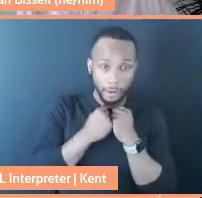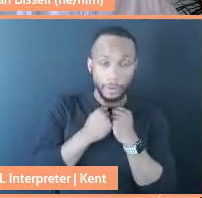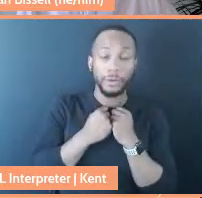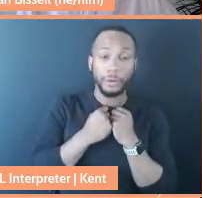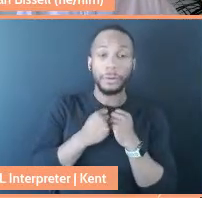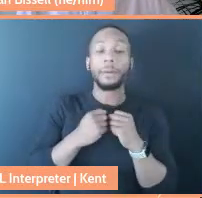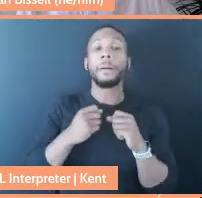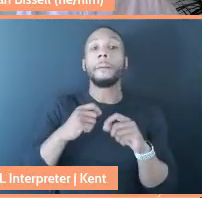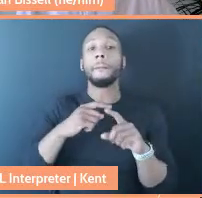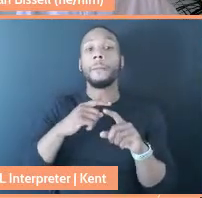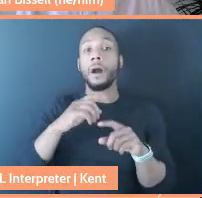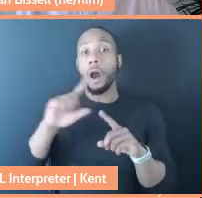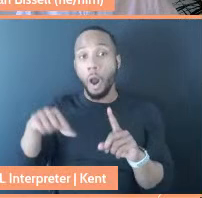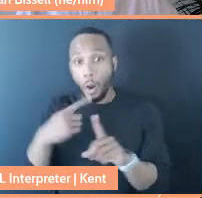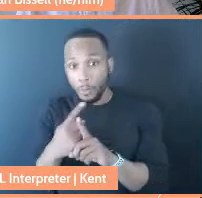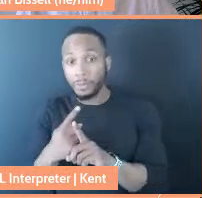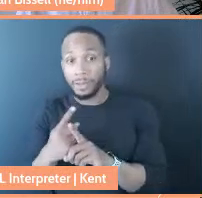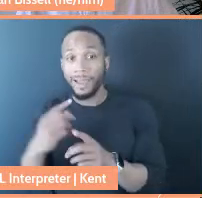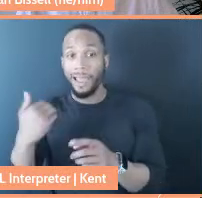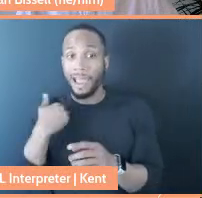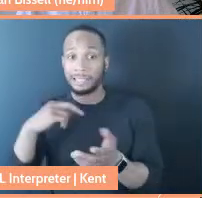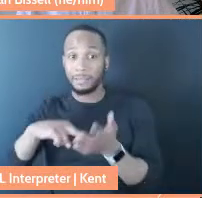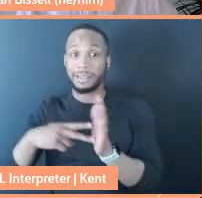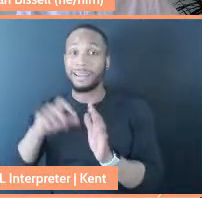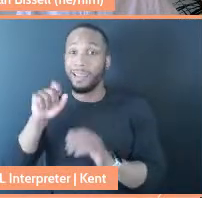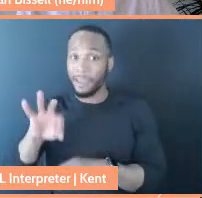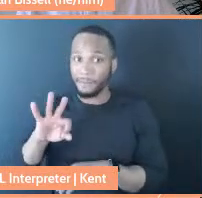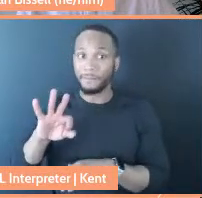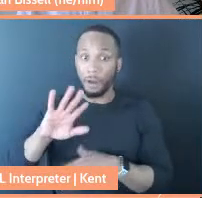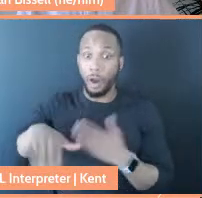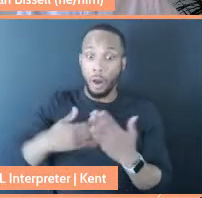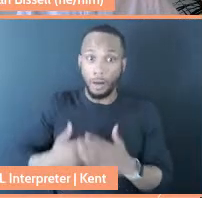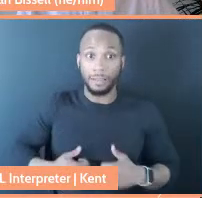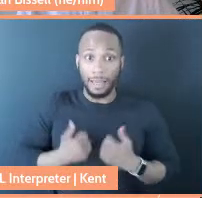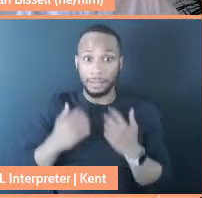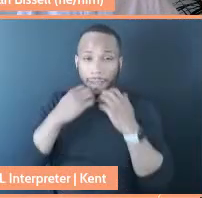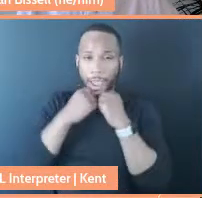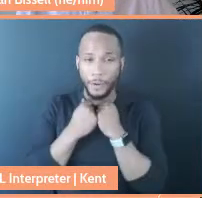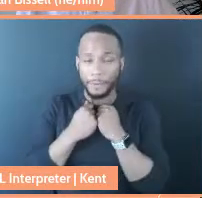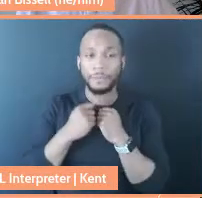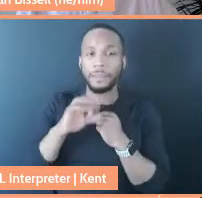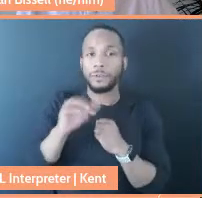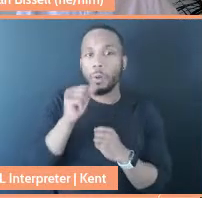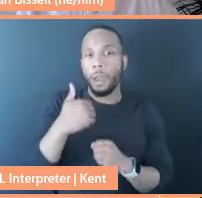only has meaning if all lives matter. If you don't have police shooting people